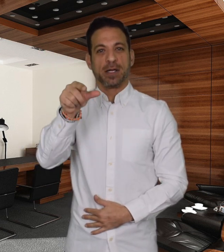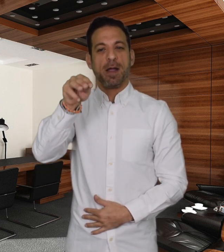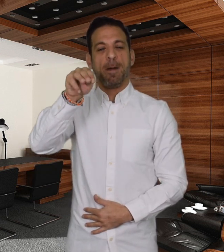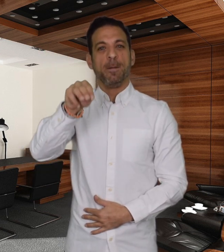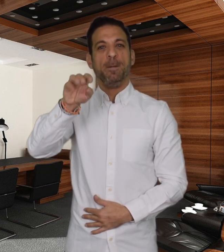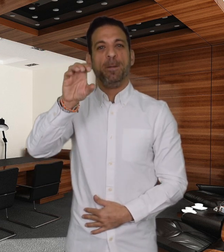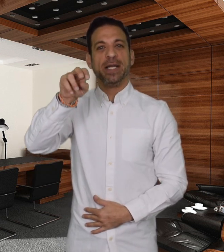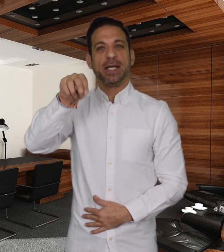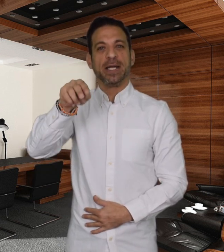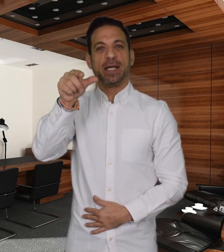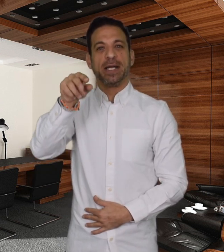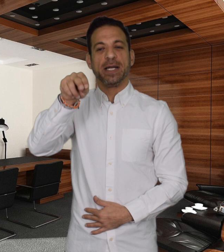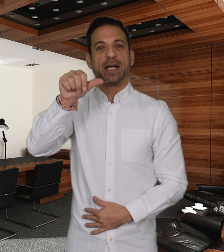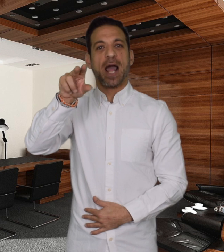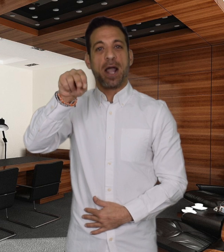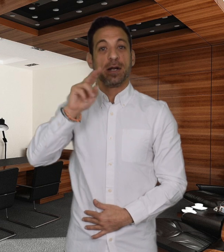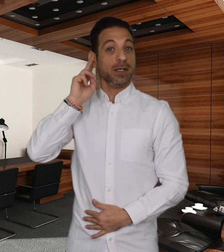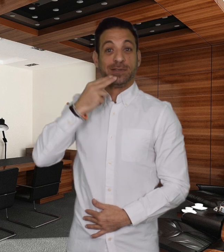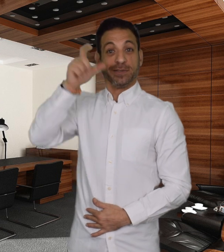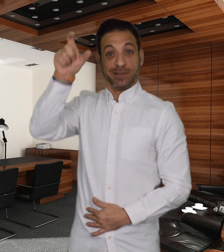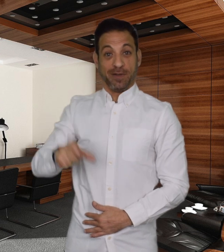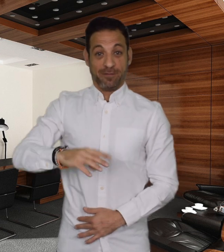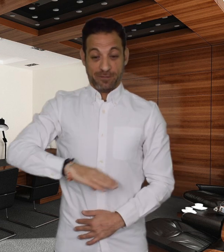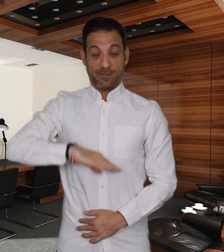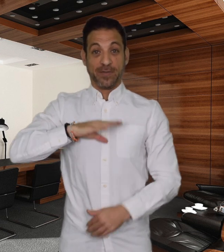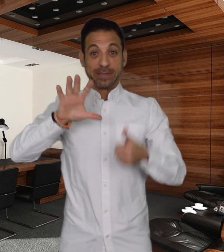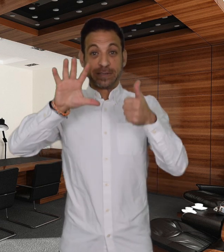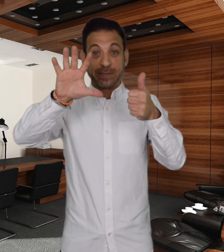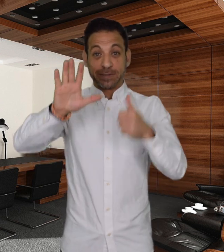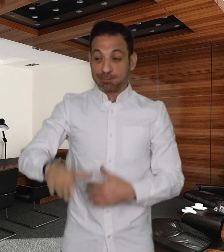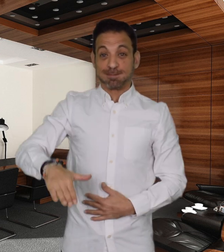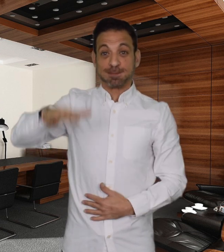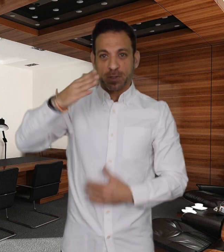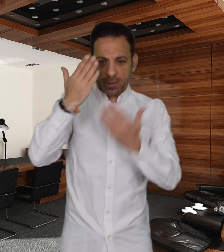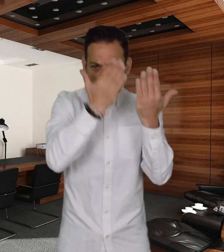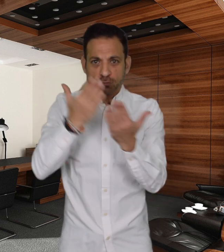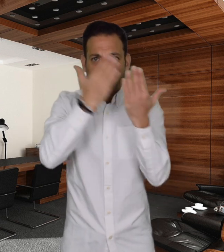is a PhD student at the Tsinghua University’s School